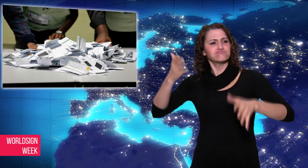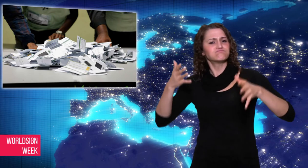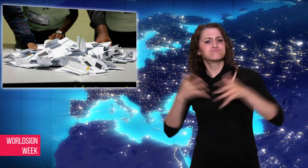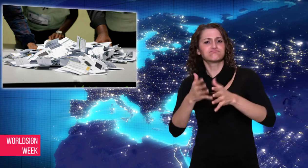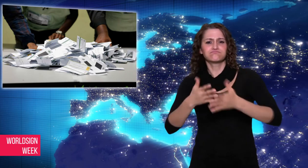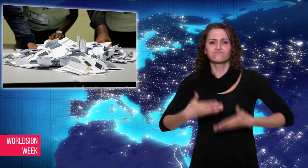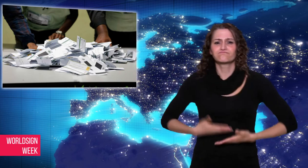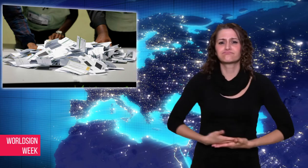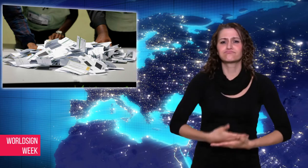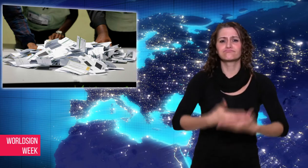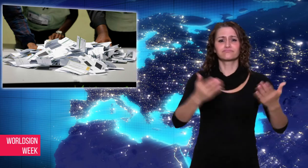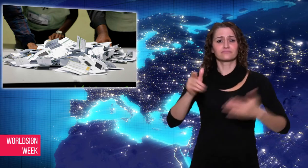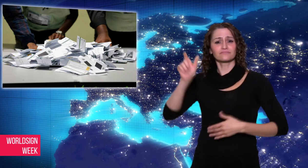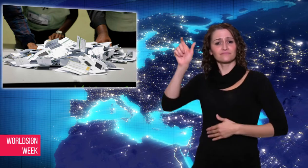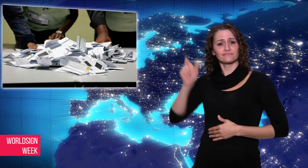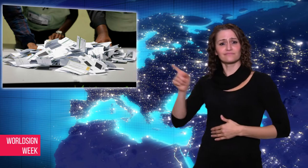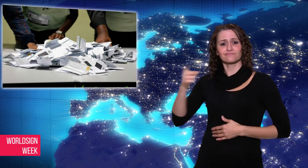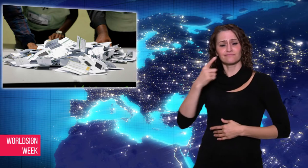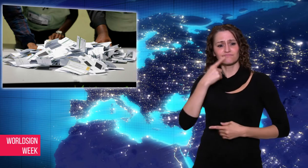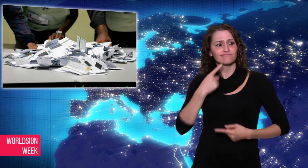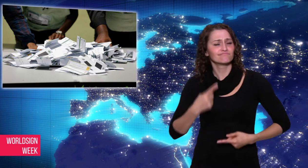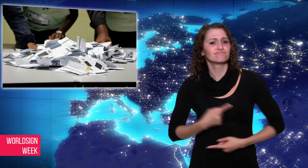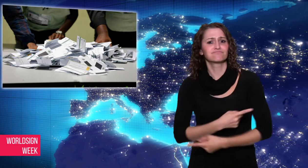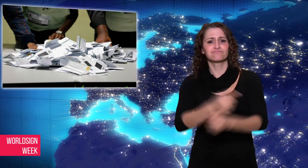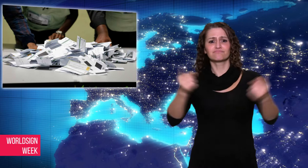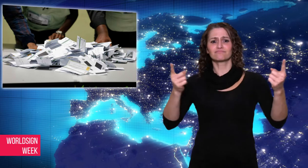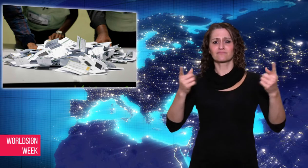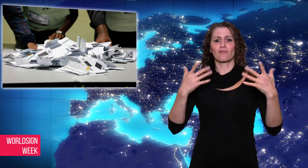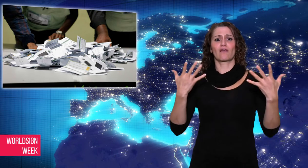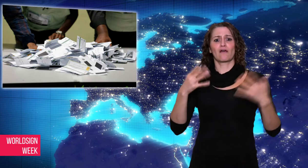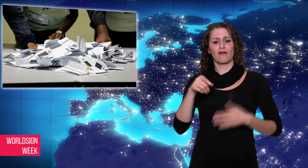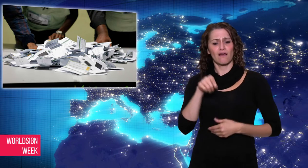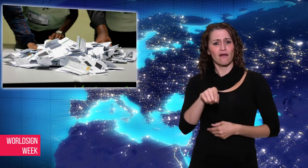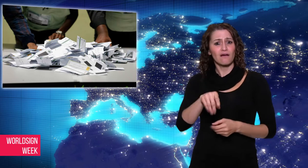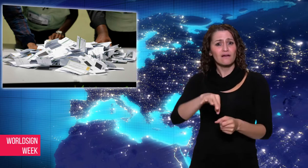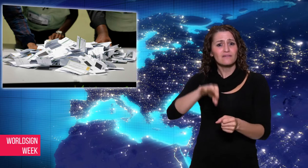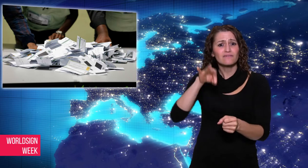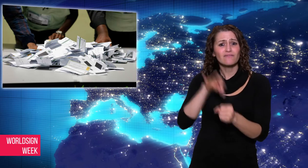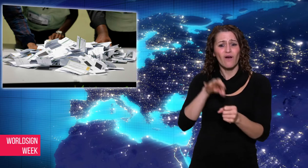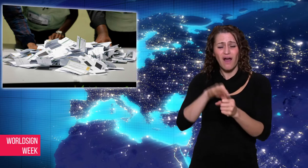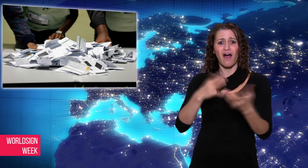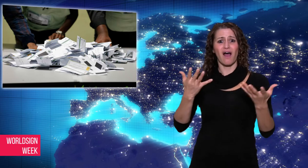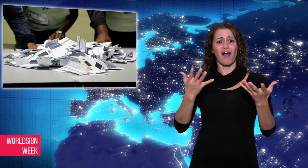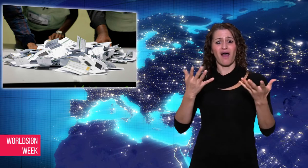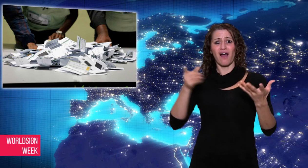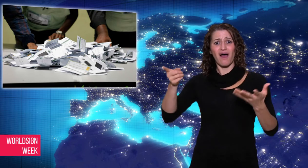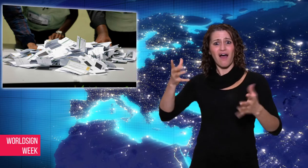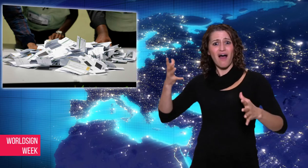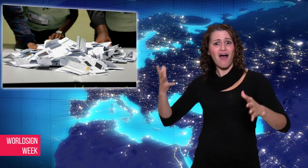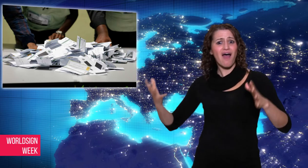results a moment of happiness,